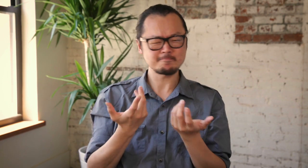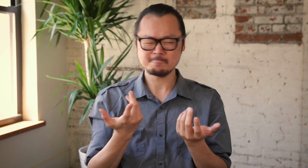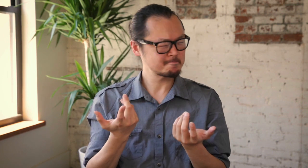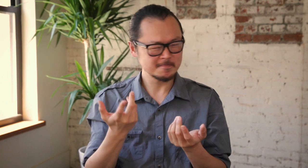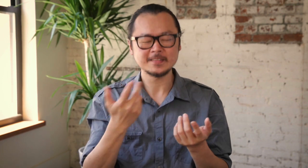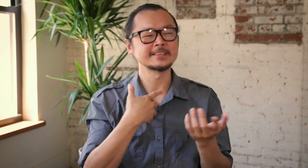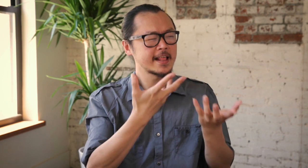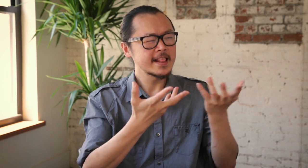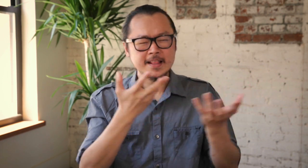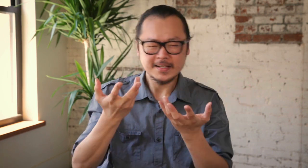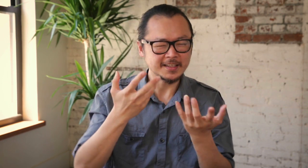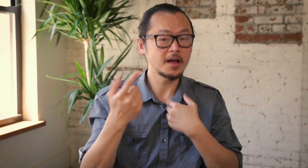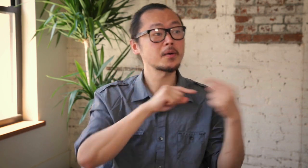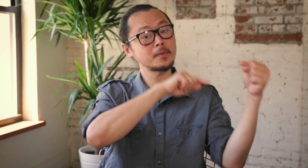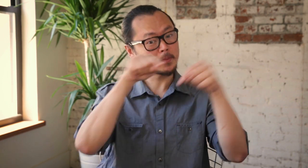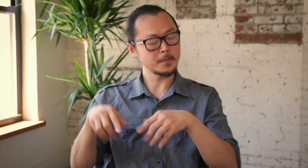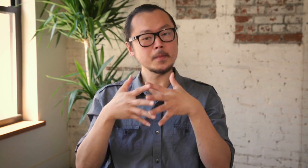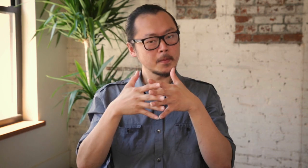So there was no access to information for me.